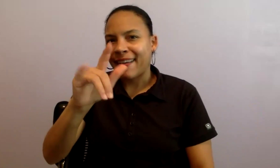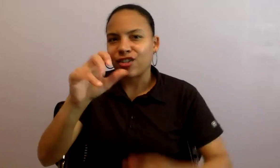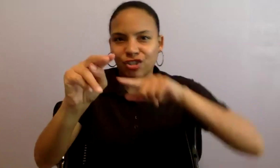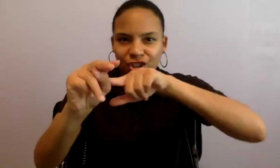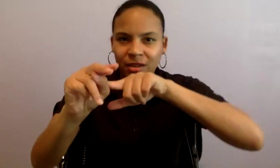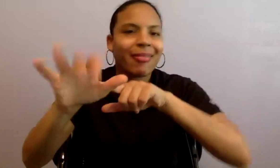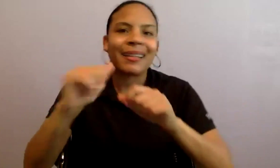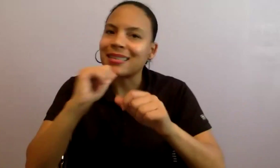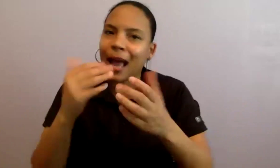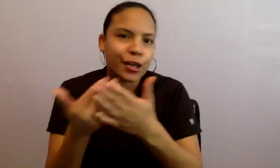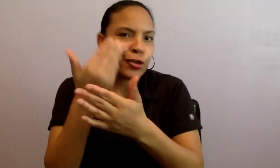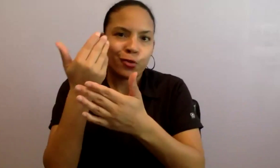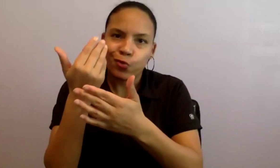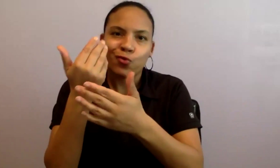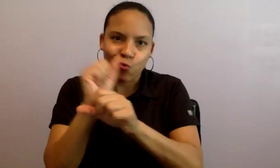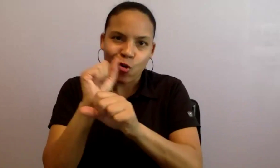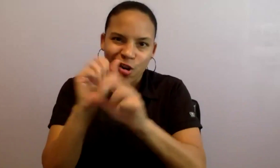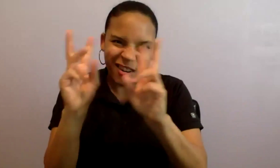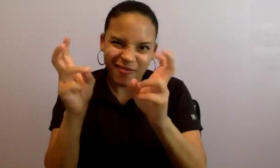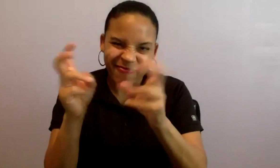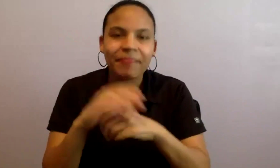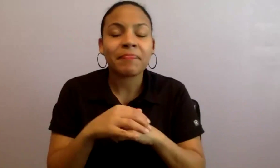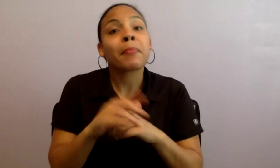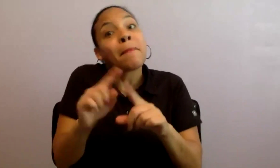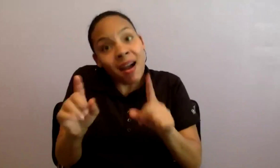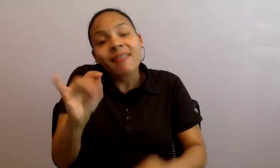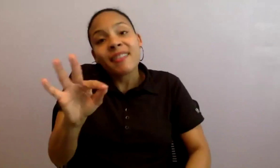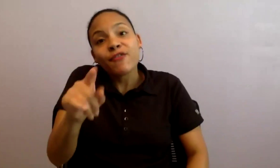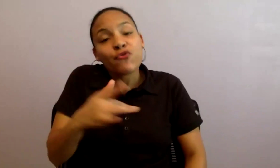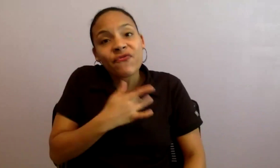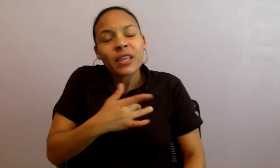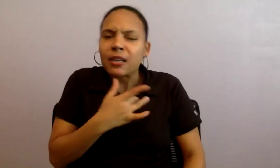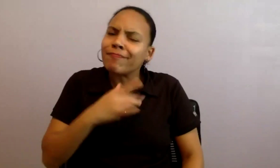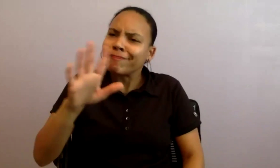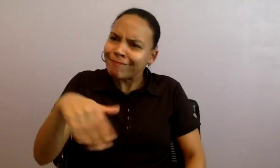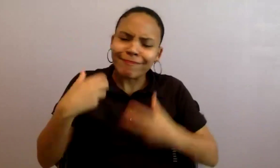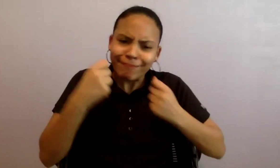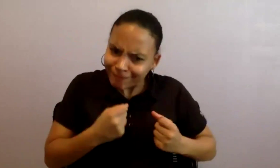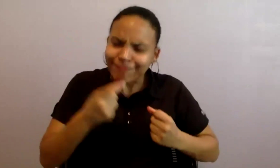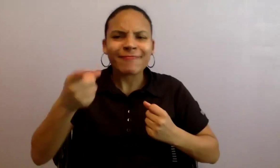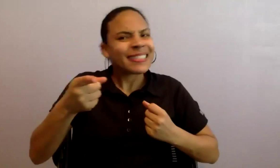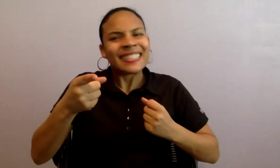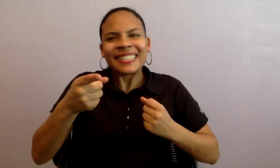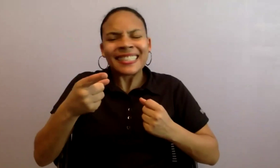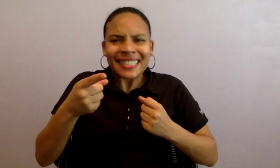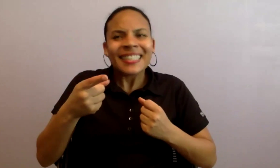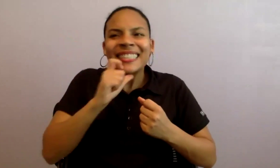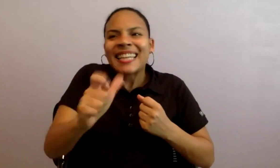feel strongly that you are not just presenting a Shakespearean work in translation, you are